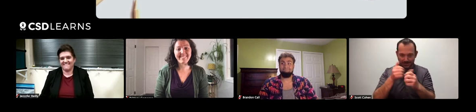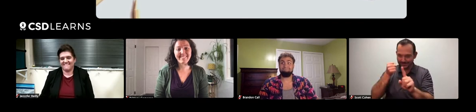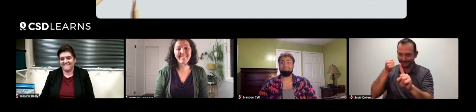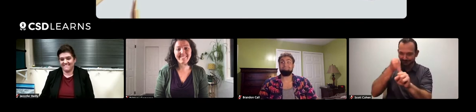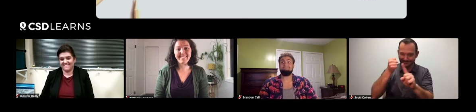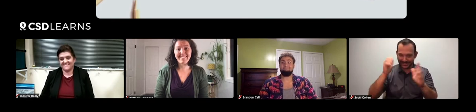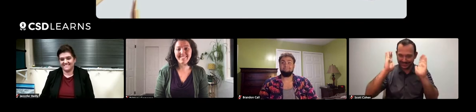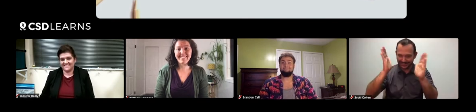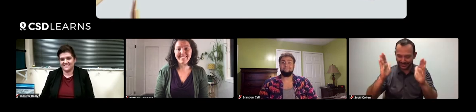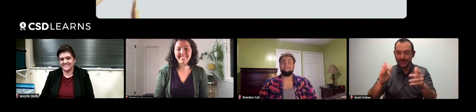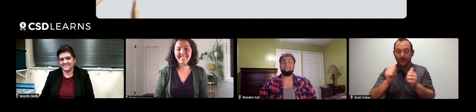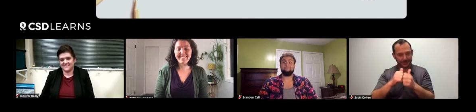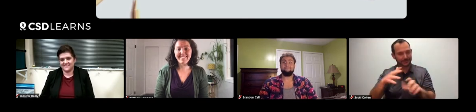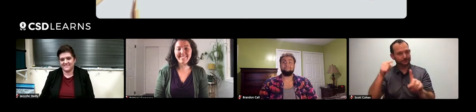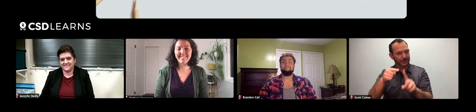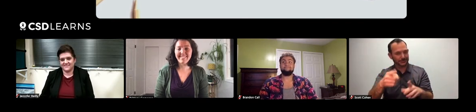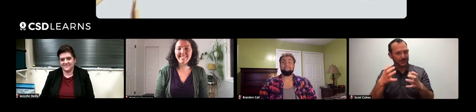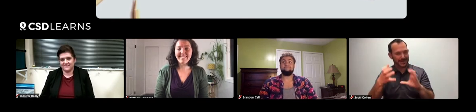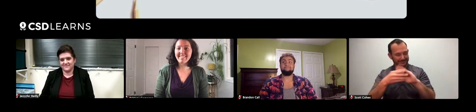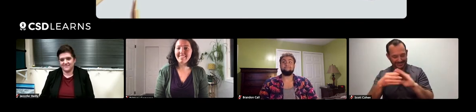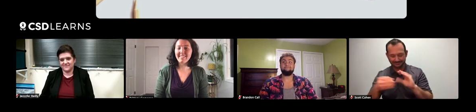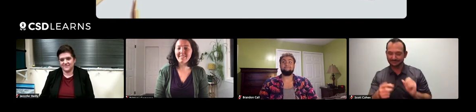We've gotta put our message into that tiny space.